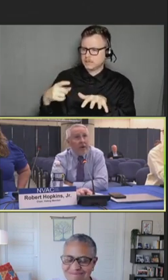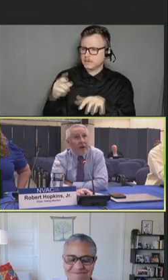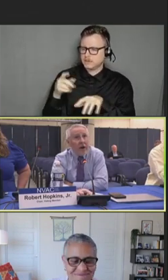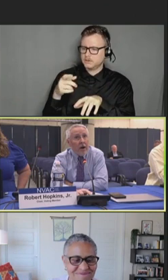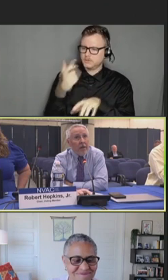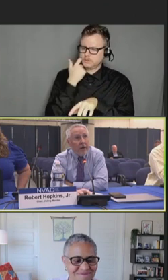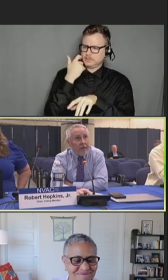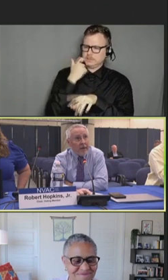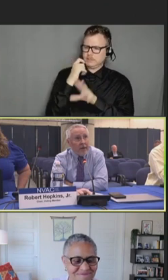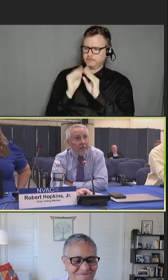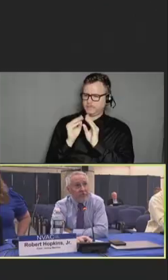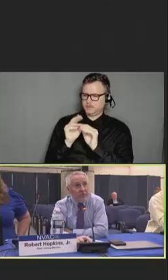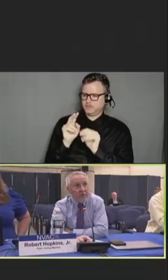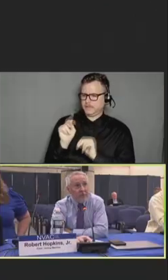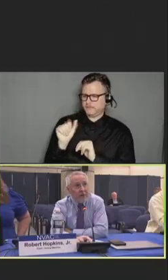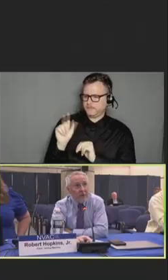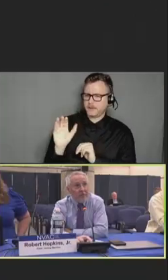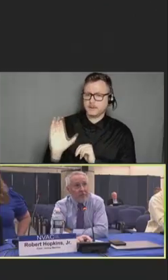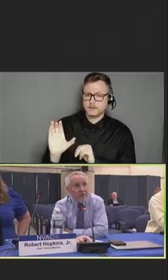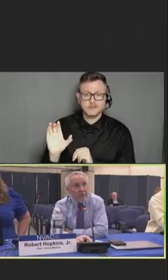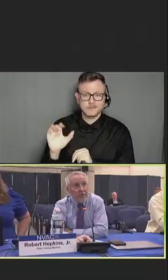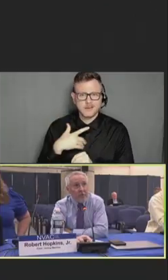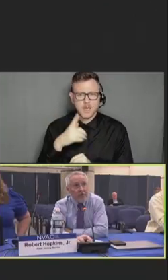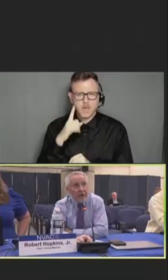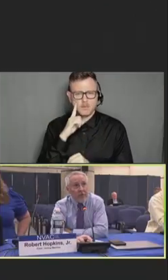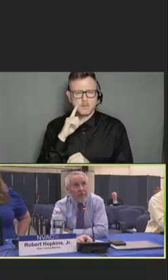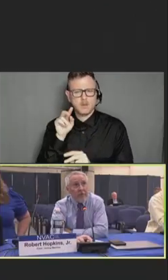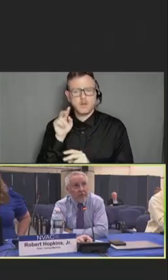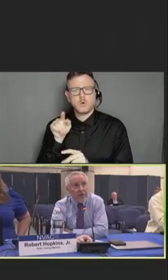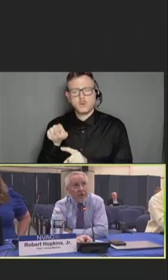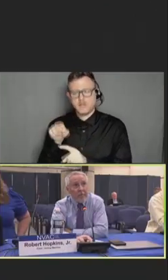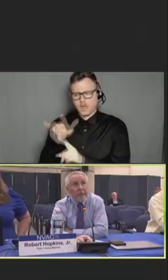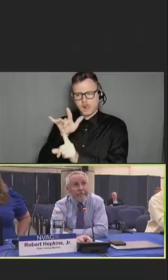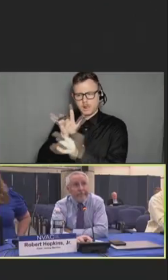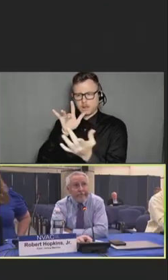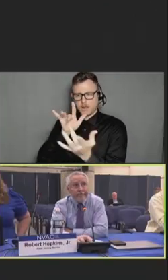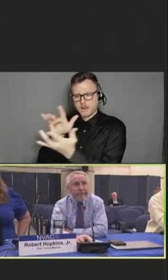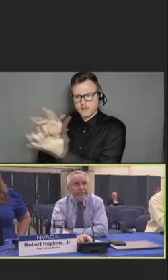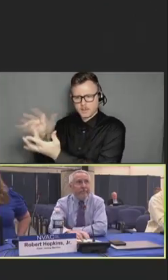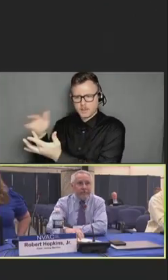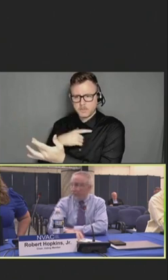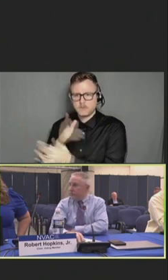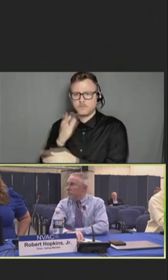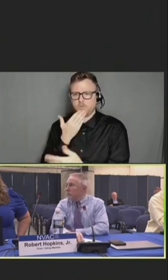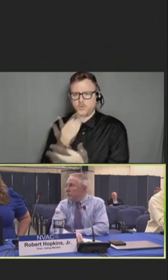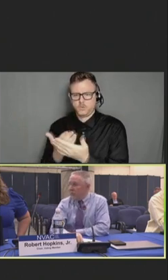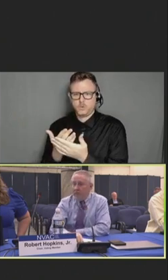That may give us some fruitful presenters on this topic. Robert Swanson: Agree very much. Yes.